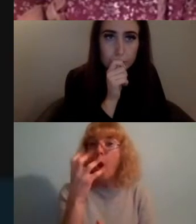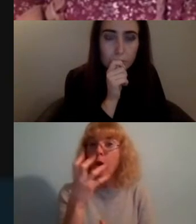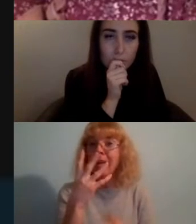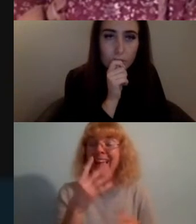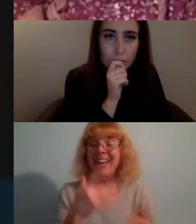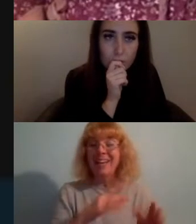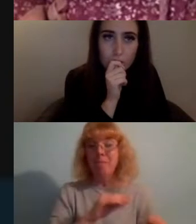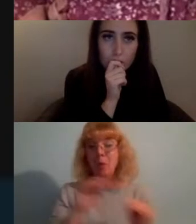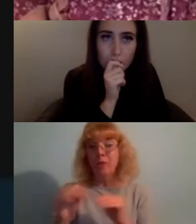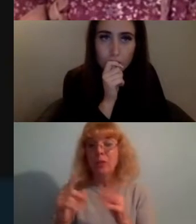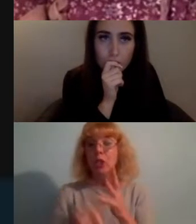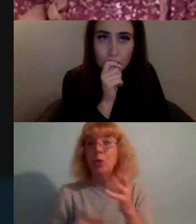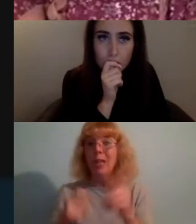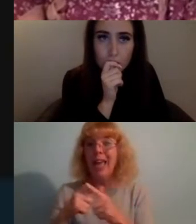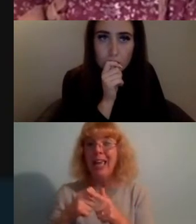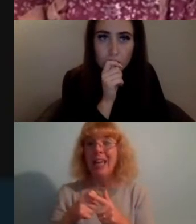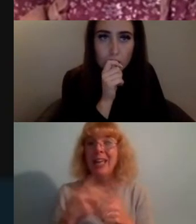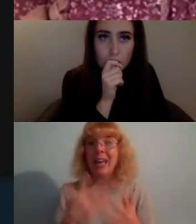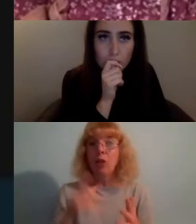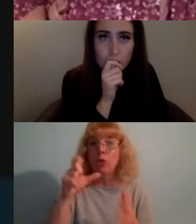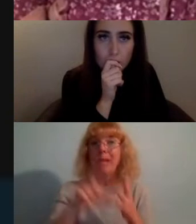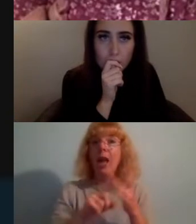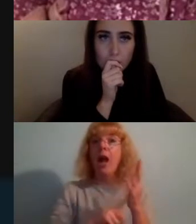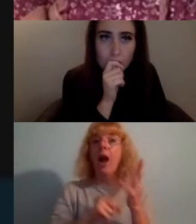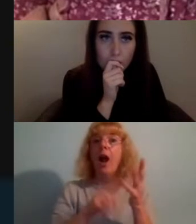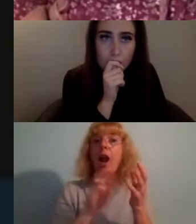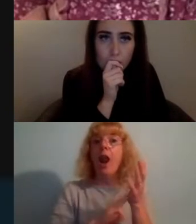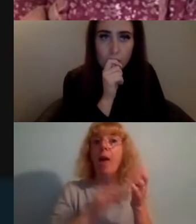be in Colombia for three months now because that's where the ship would end up